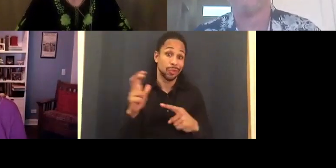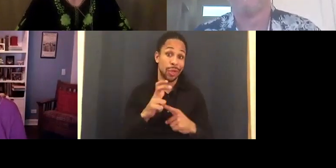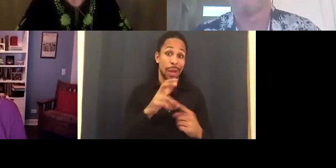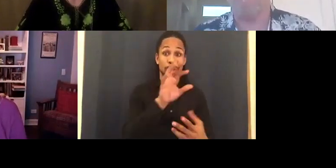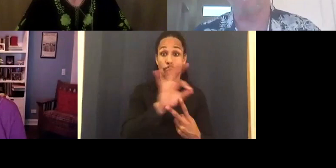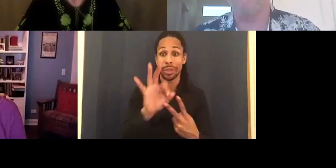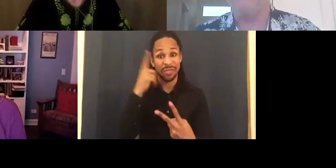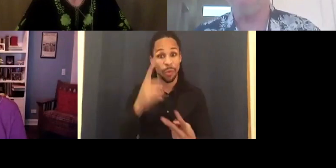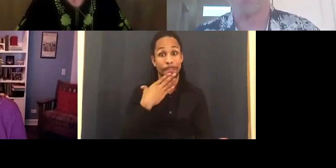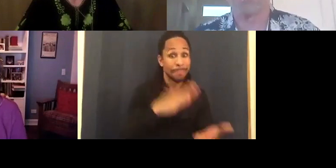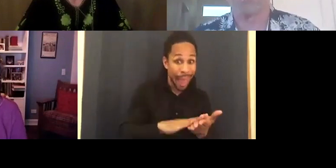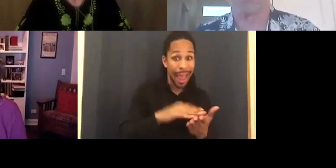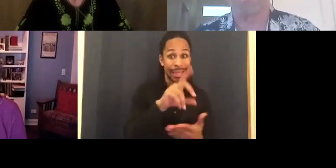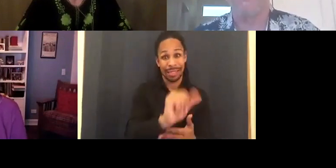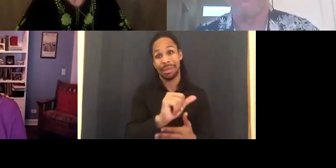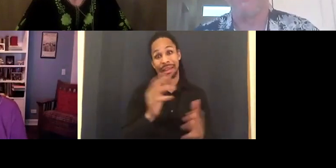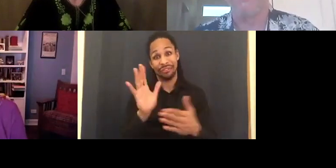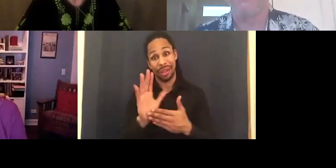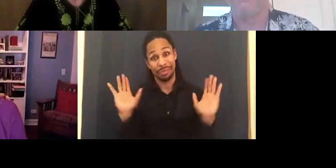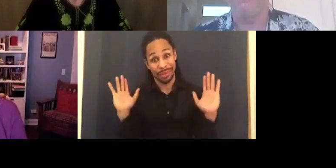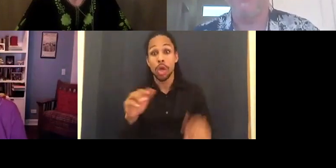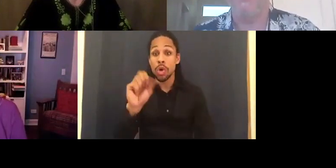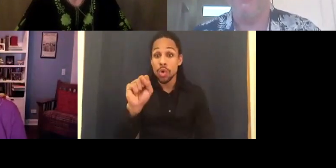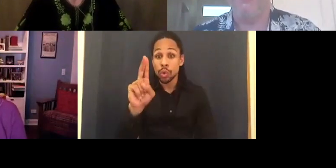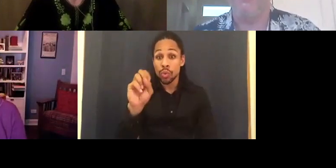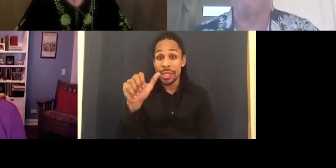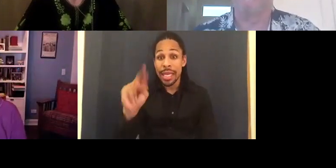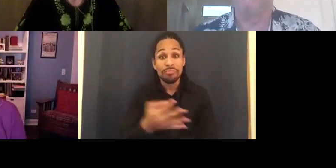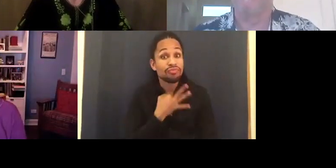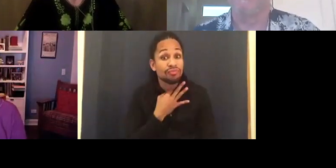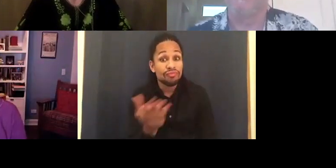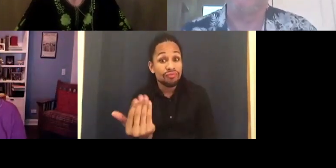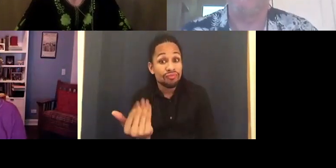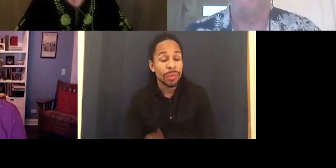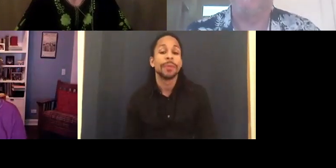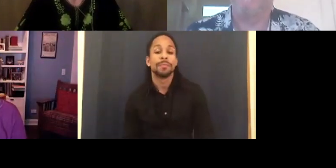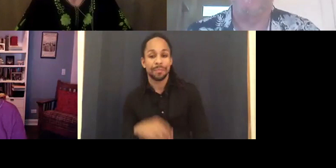What would you add? >> Some of the worst ones are my favorites. .